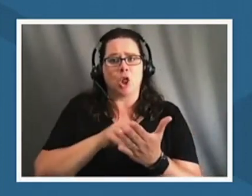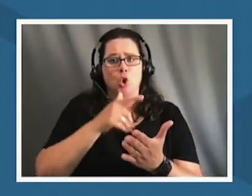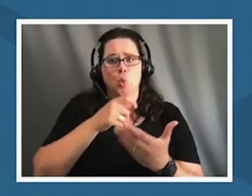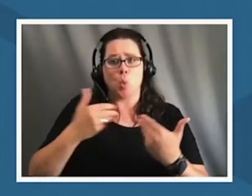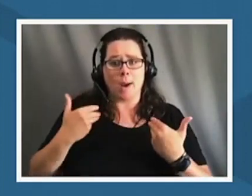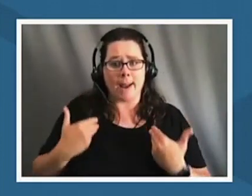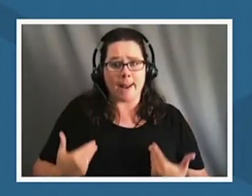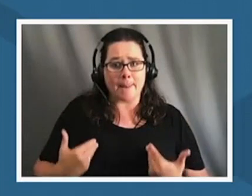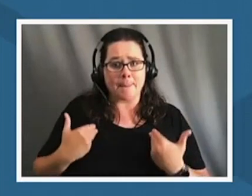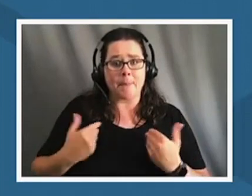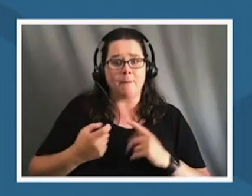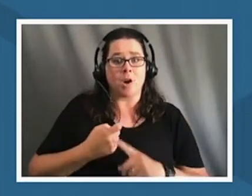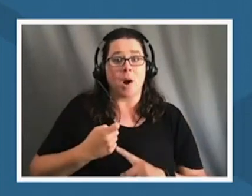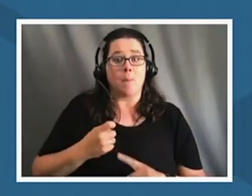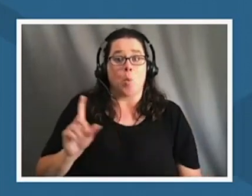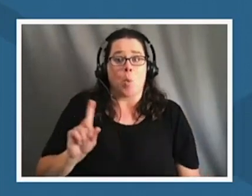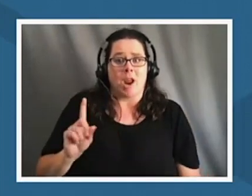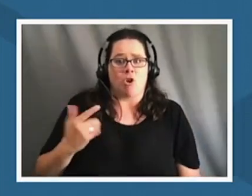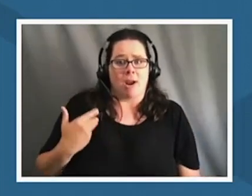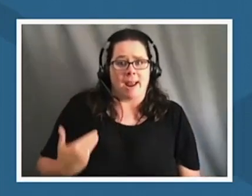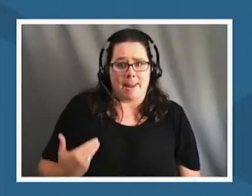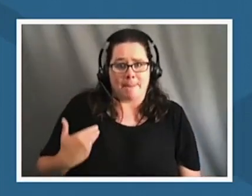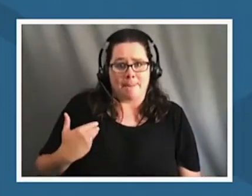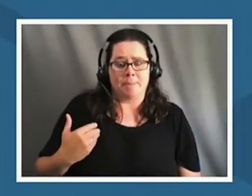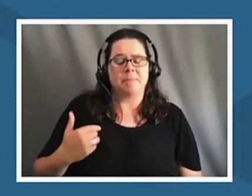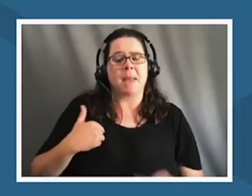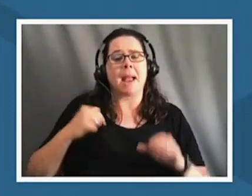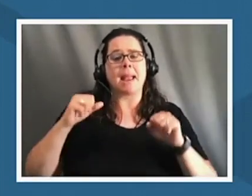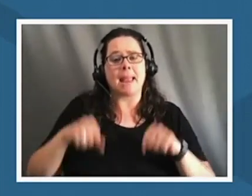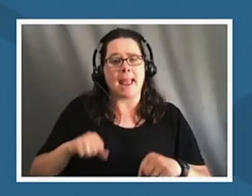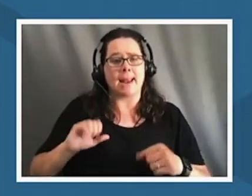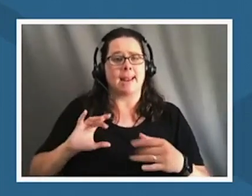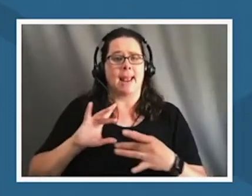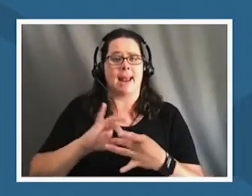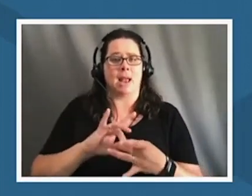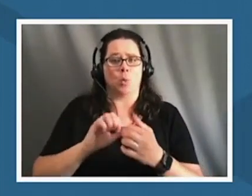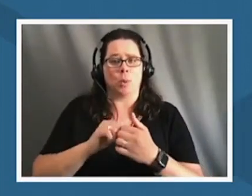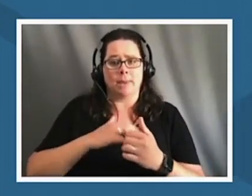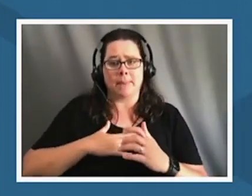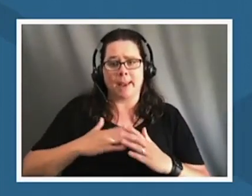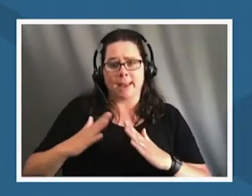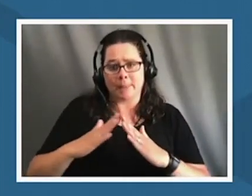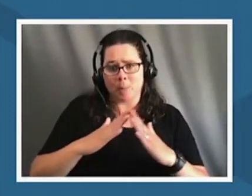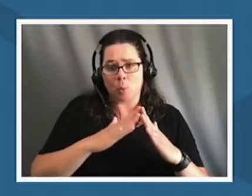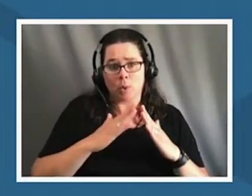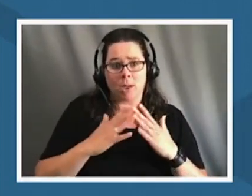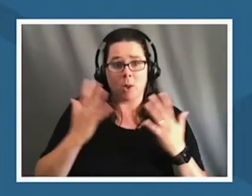from where i am i am able to make connections with my